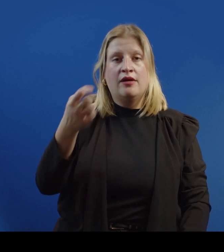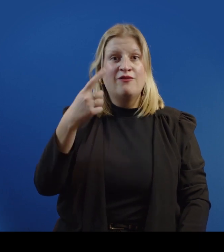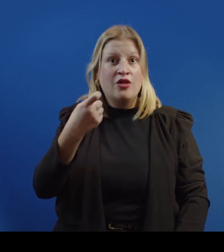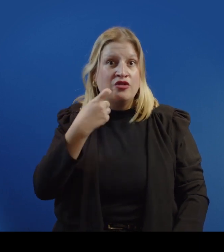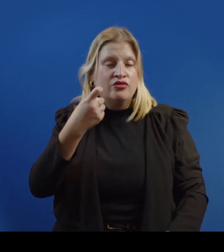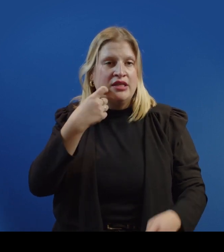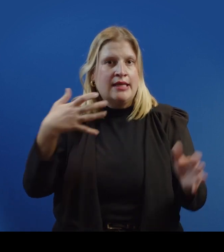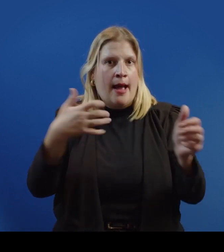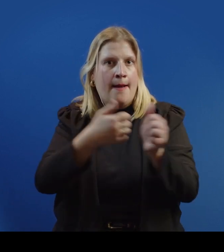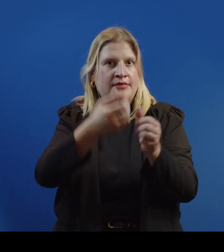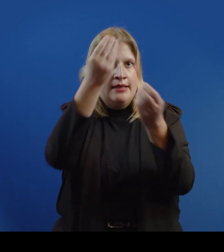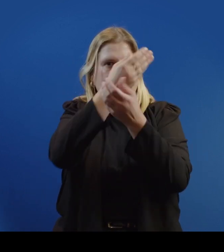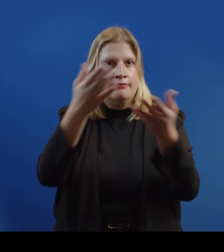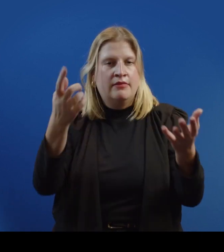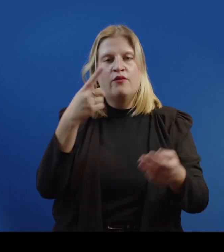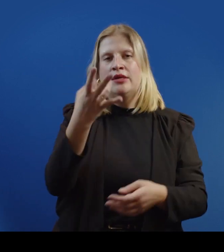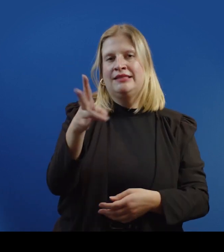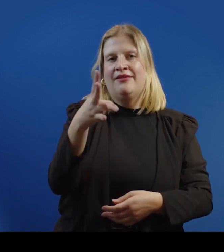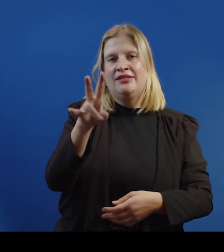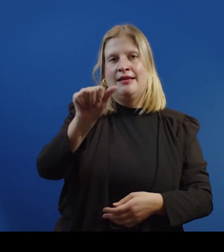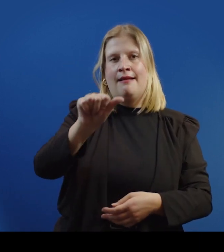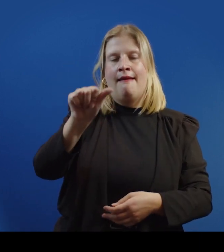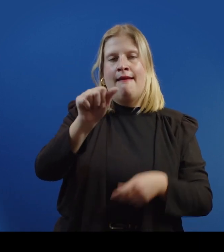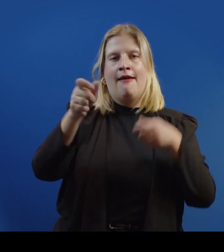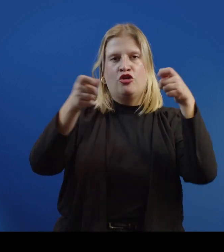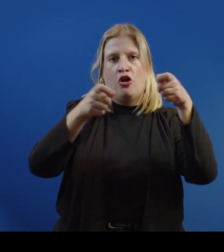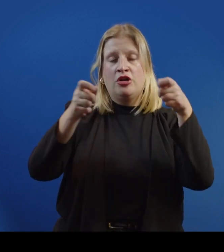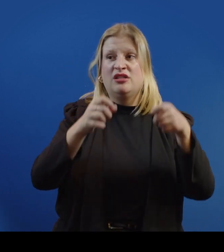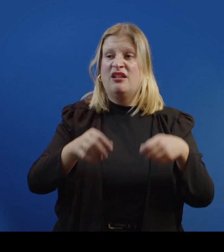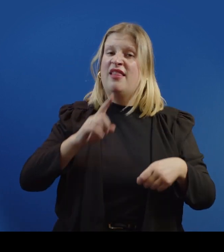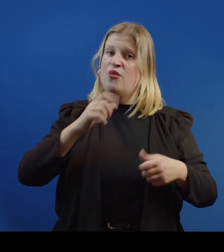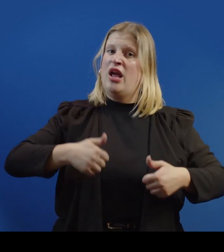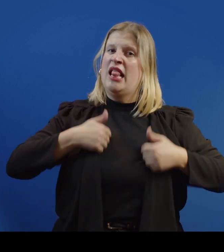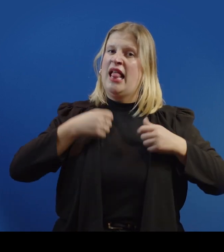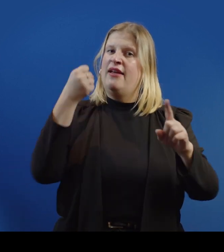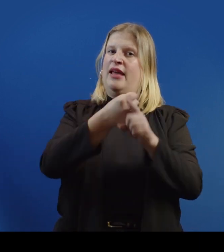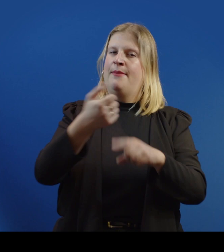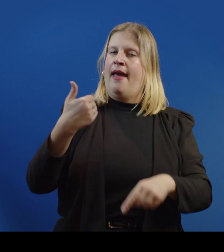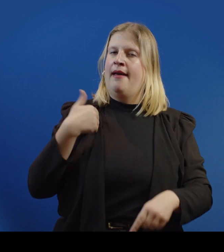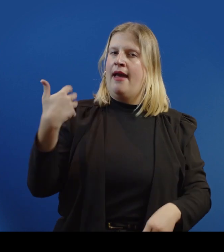for the latest updates on 17-a guardianship and the real-life impact it has.